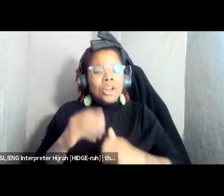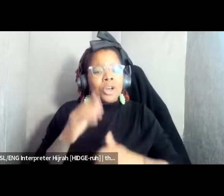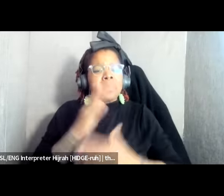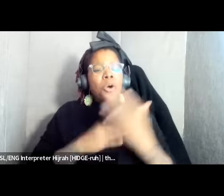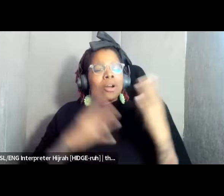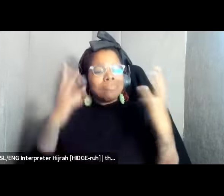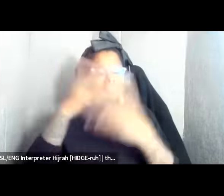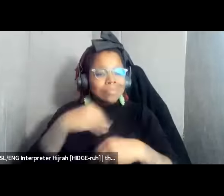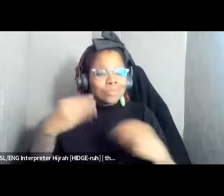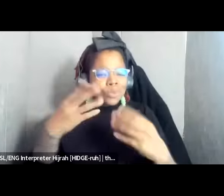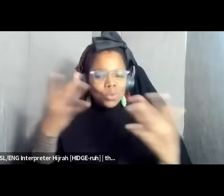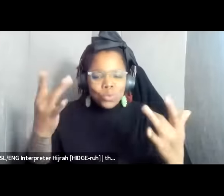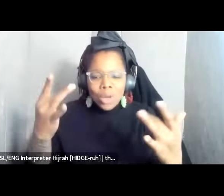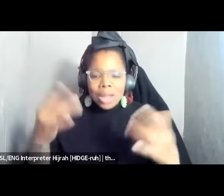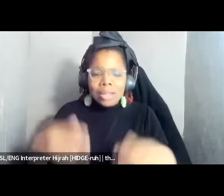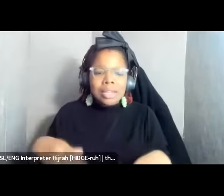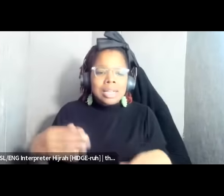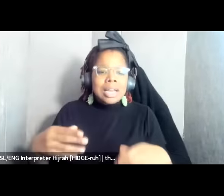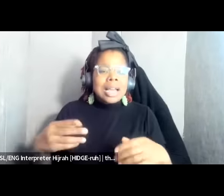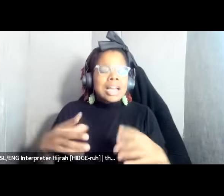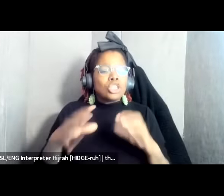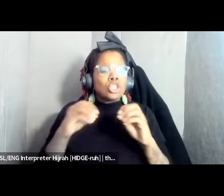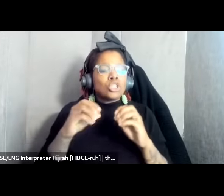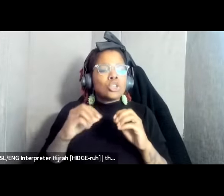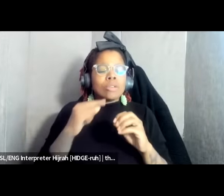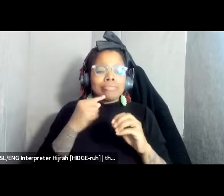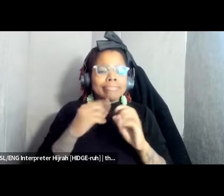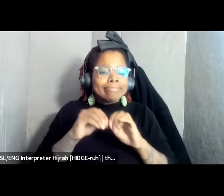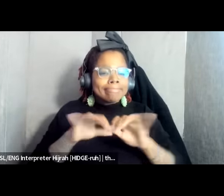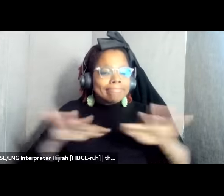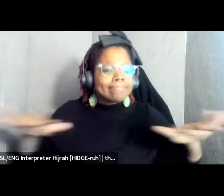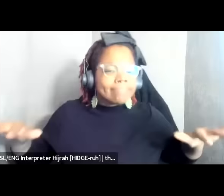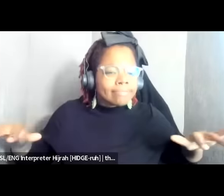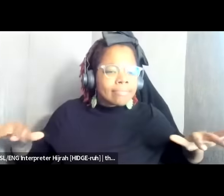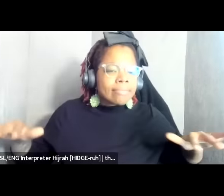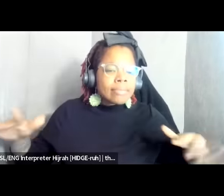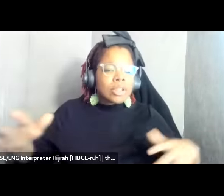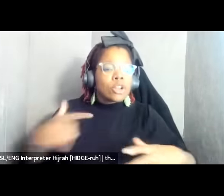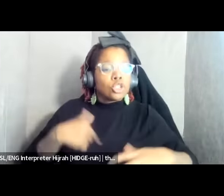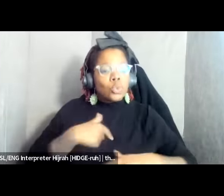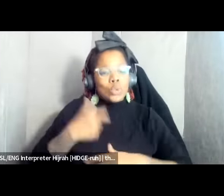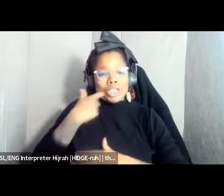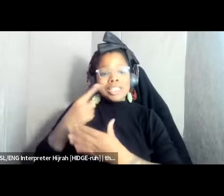it's been so highly decentralized and so we're just coming off of a week of action that was um